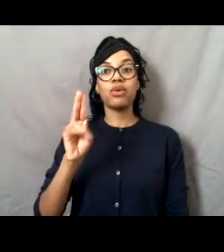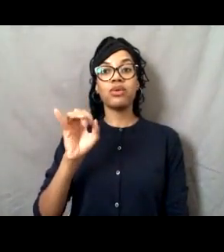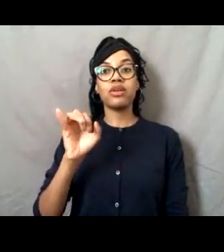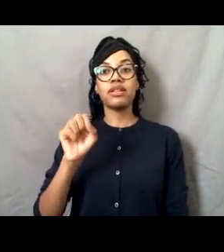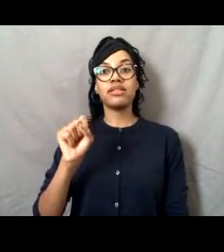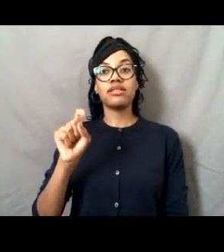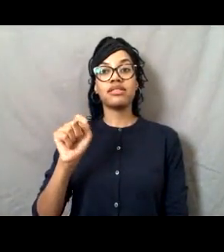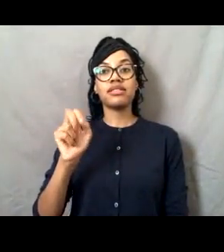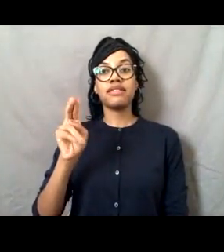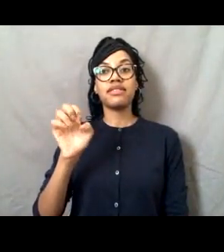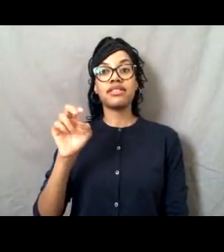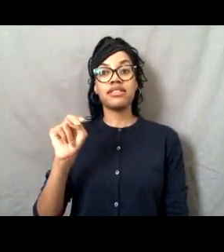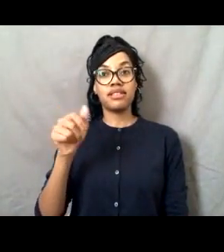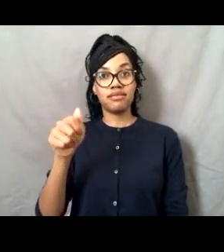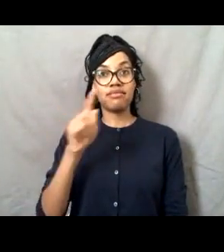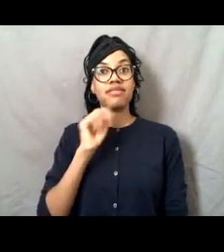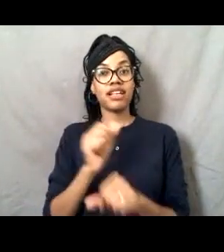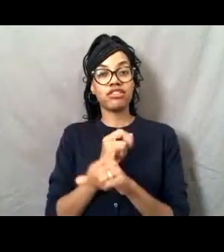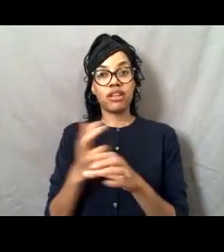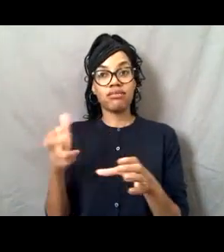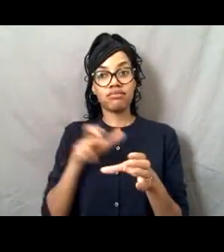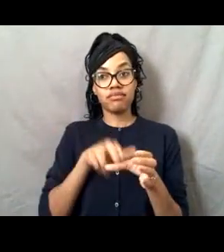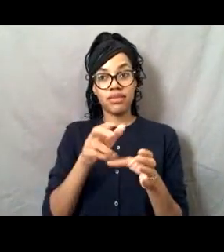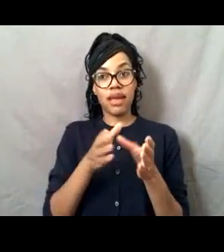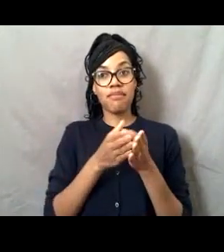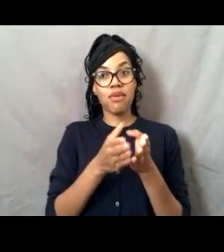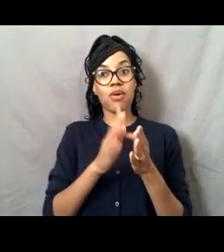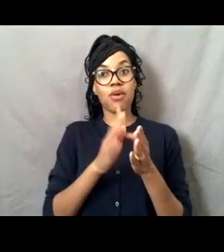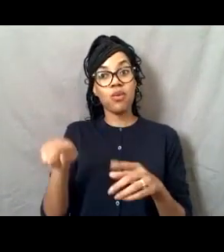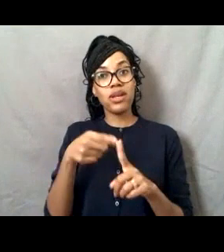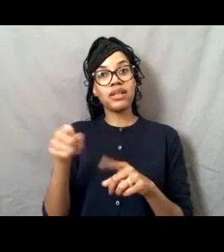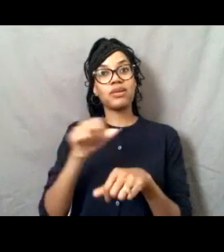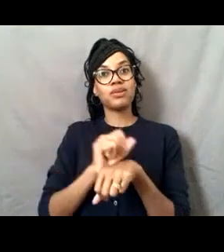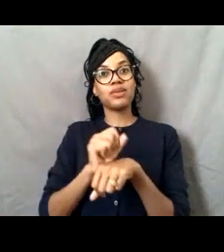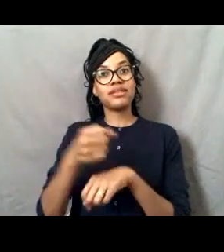when he was working in the South Pacific. And I'm just curious if anybody in the audience